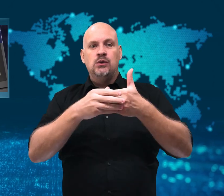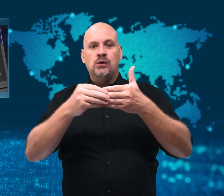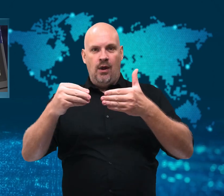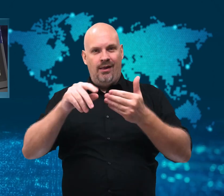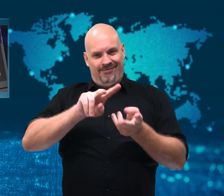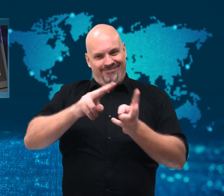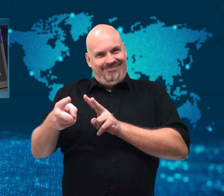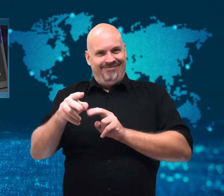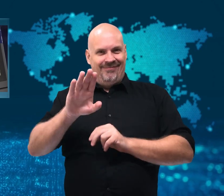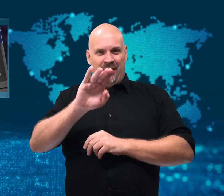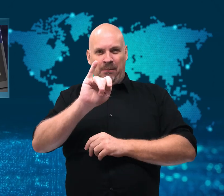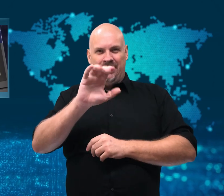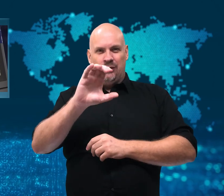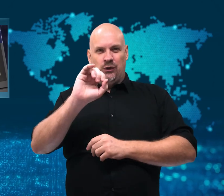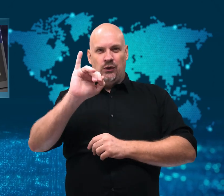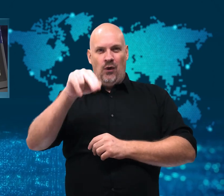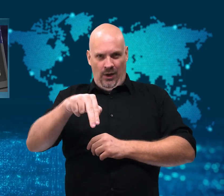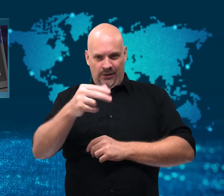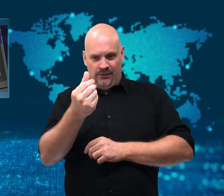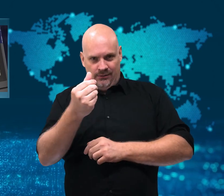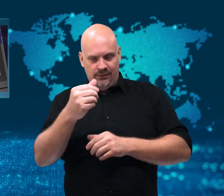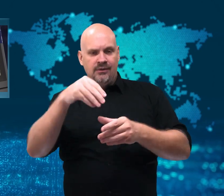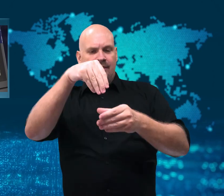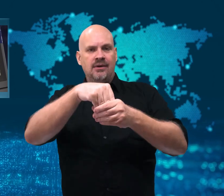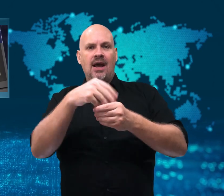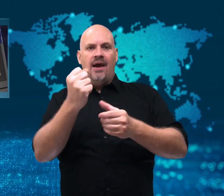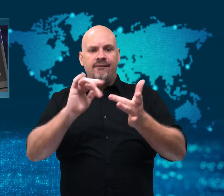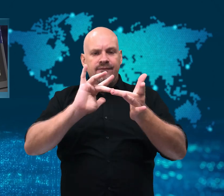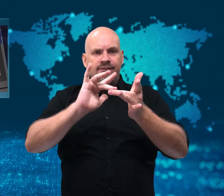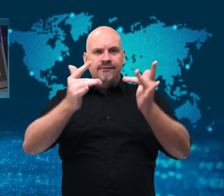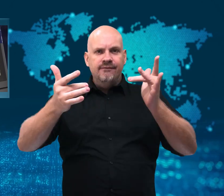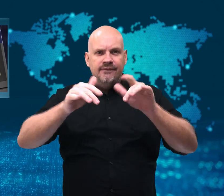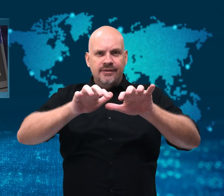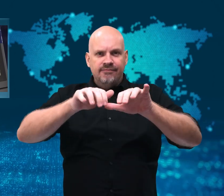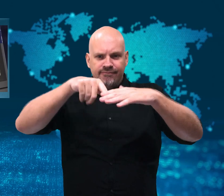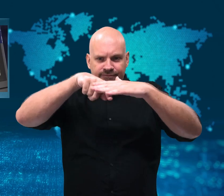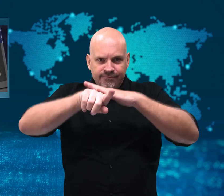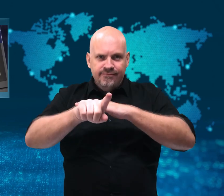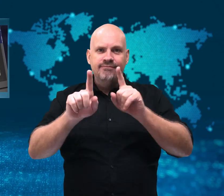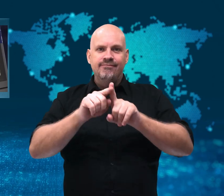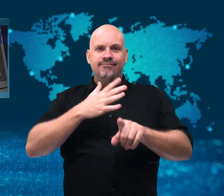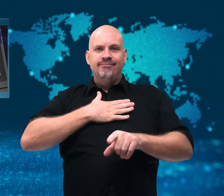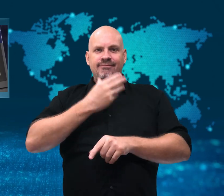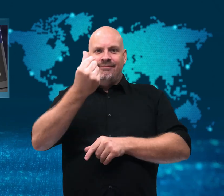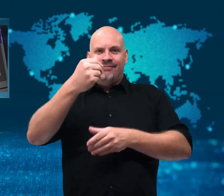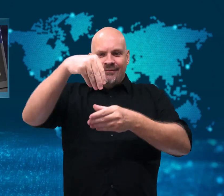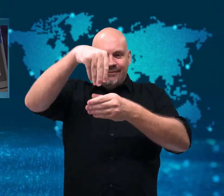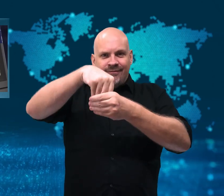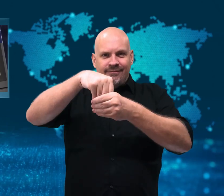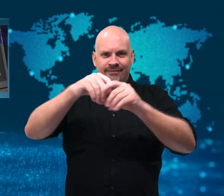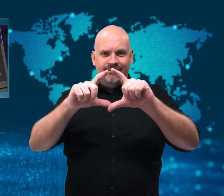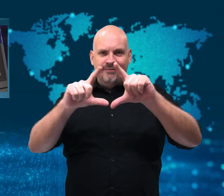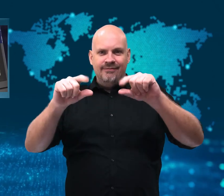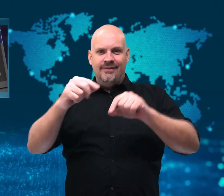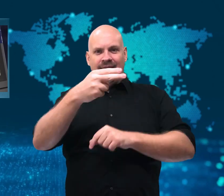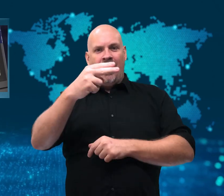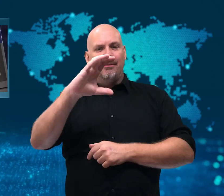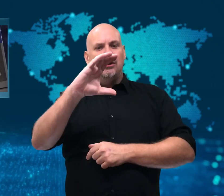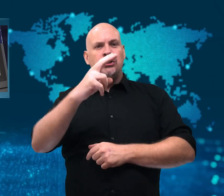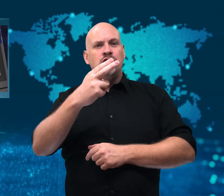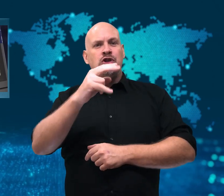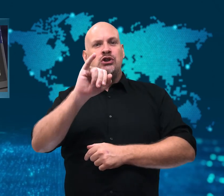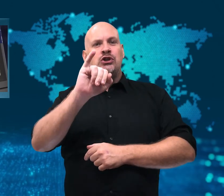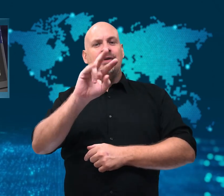“Chivo” means “cool” as the government tries to entice people